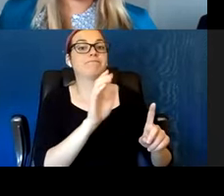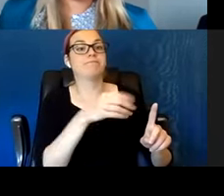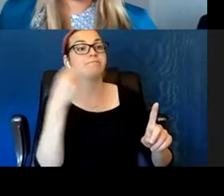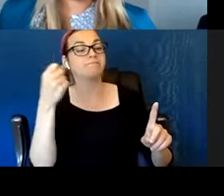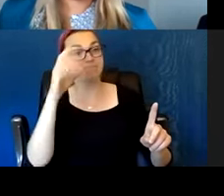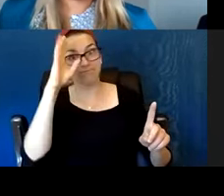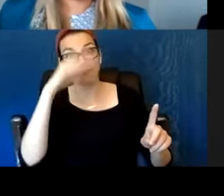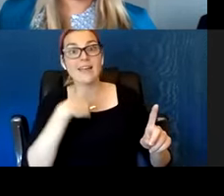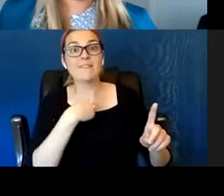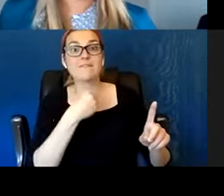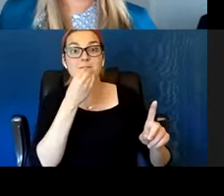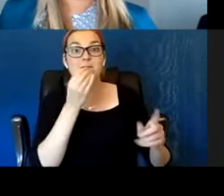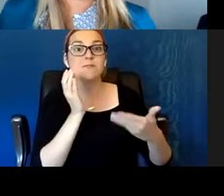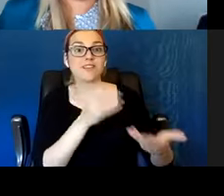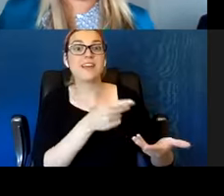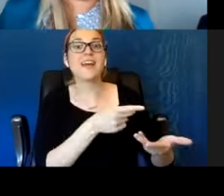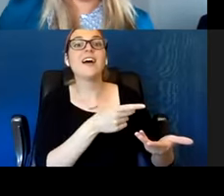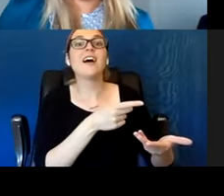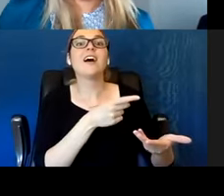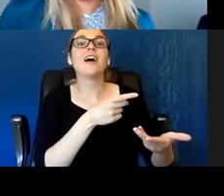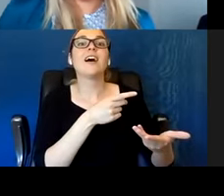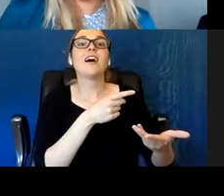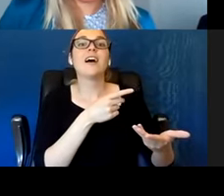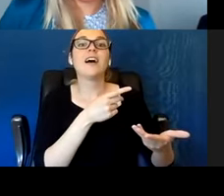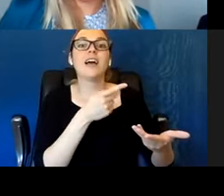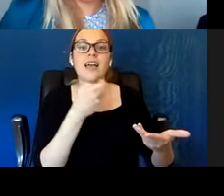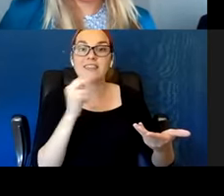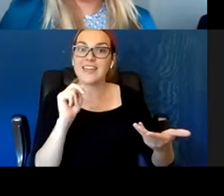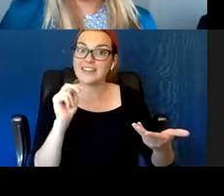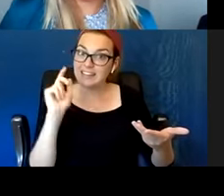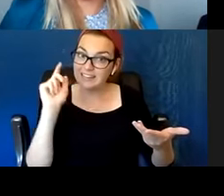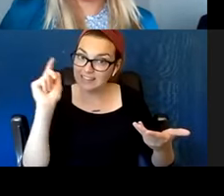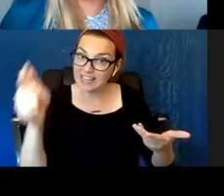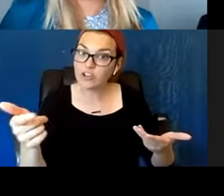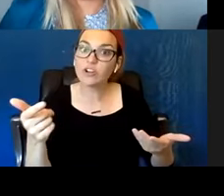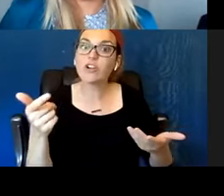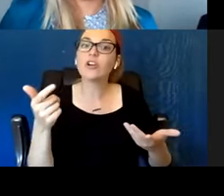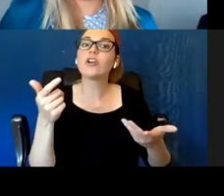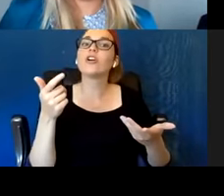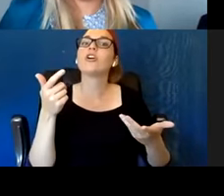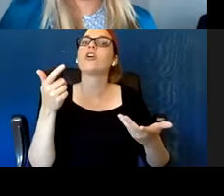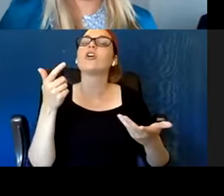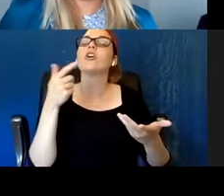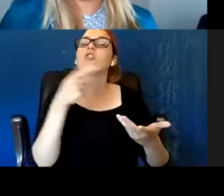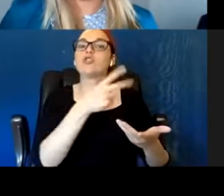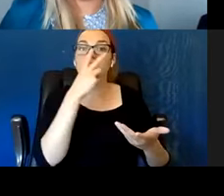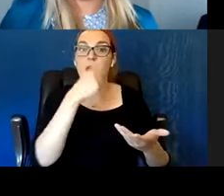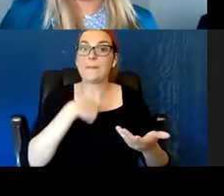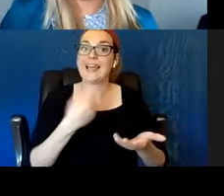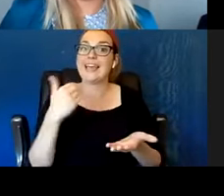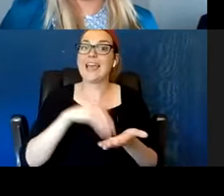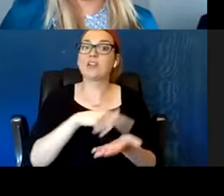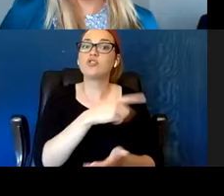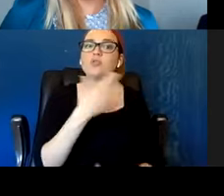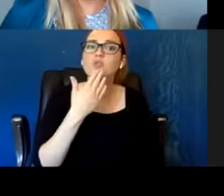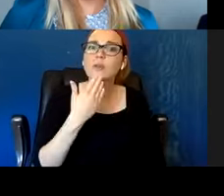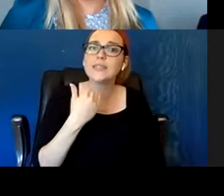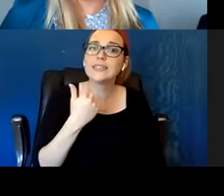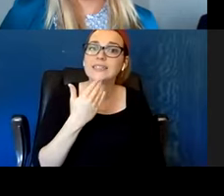Oh, honey, how are you and this and that. And I knew her and I knew that's how she was. And I was never offended.